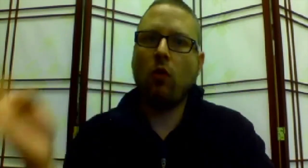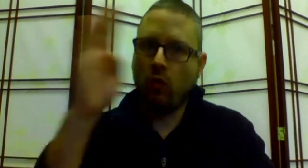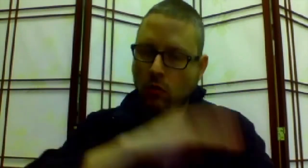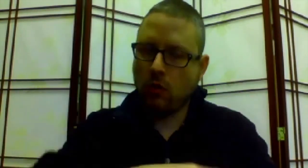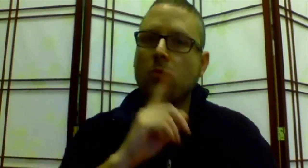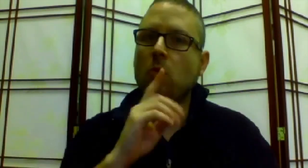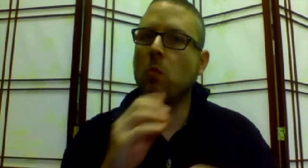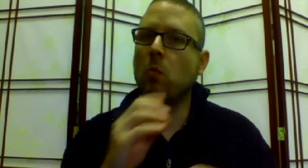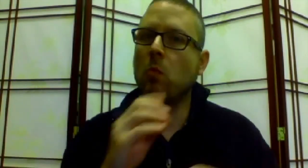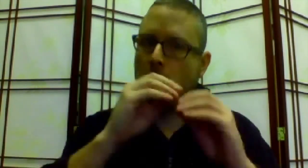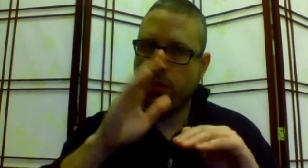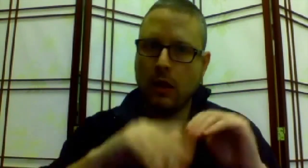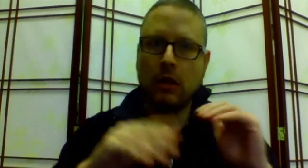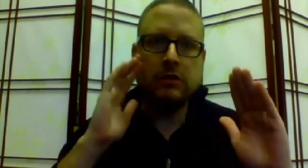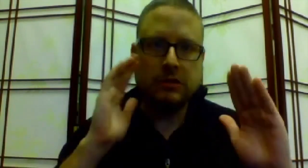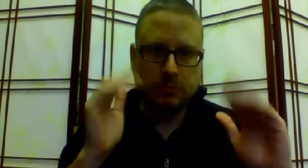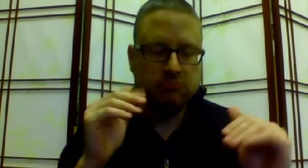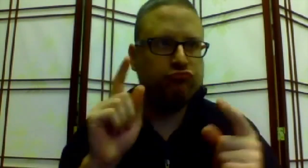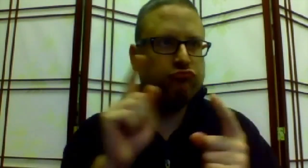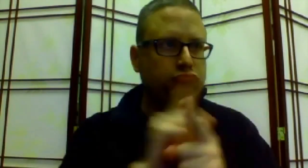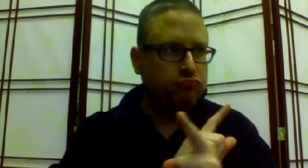We were there all day which was more than we expected.